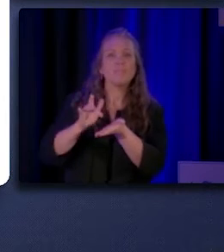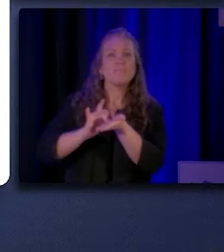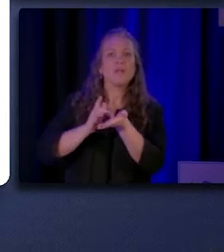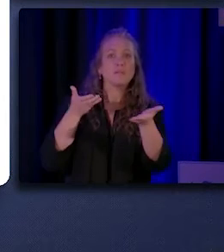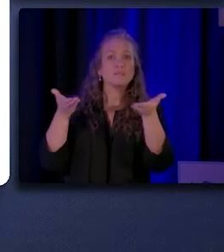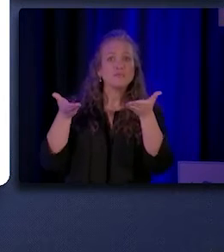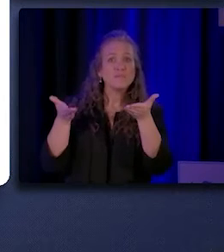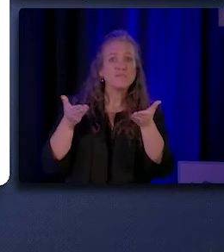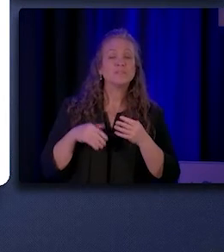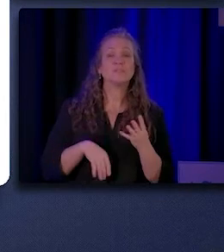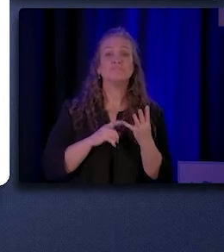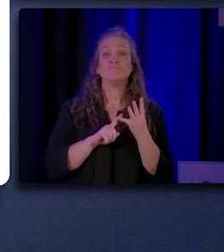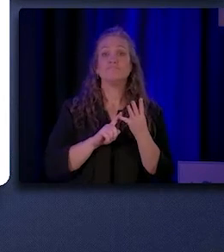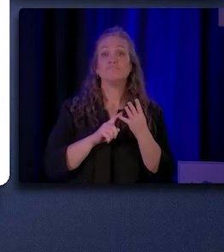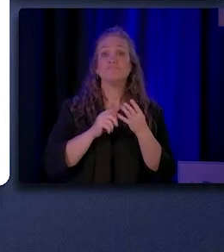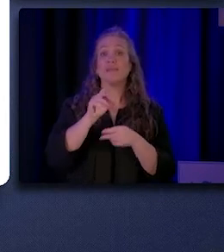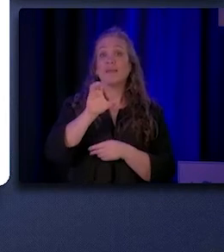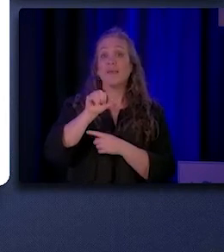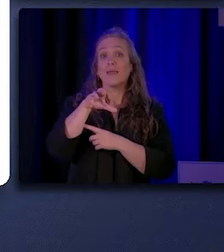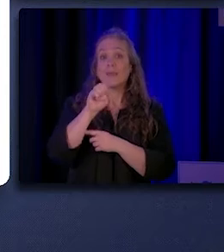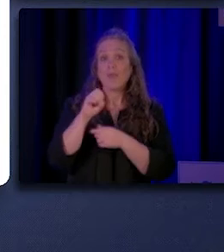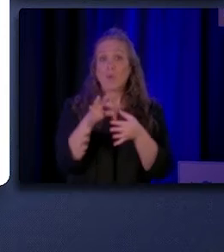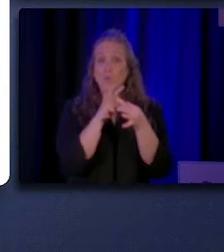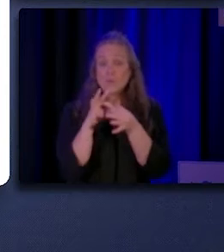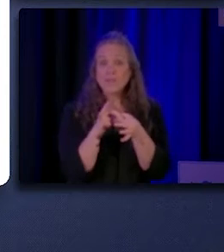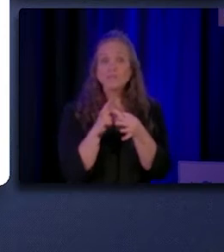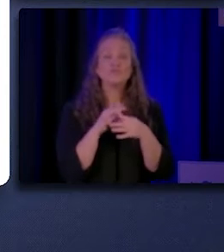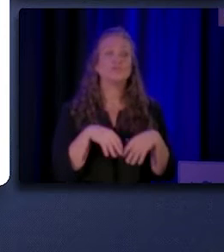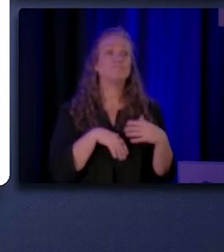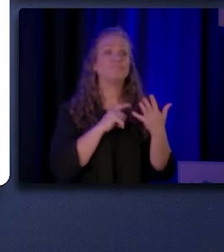care coordination, patient advocacy, and much, much more.